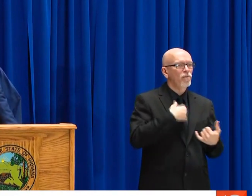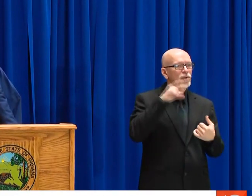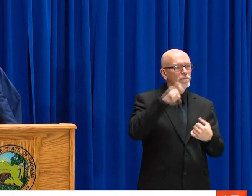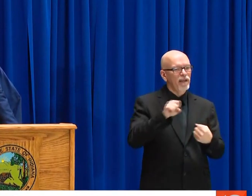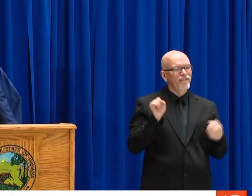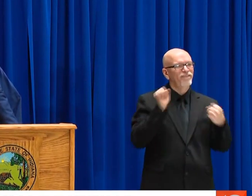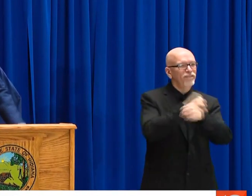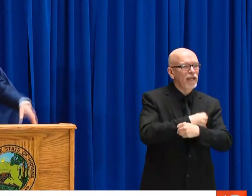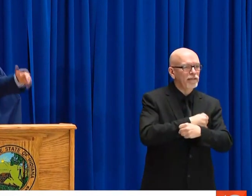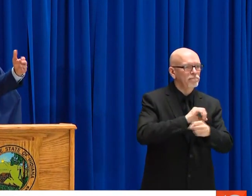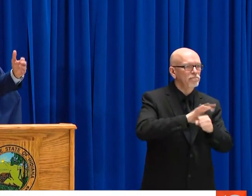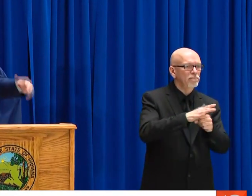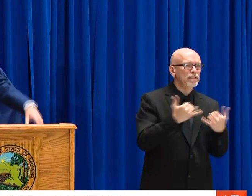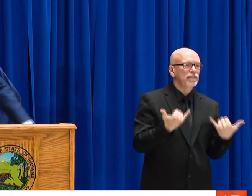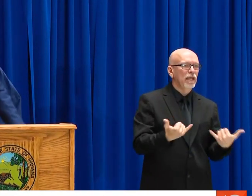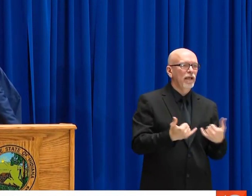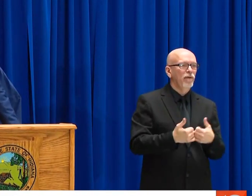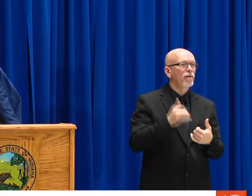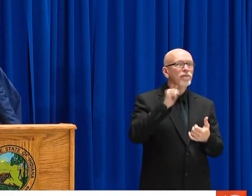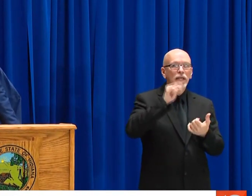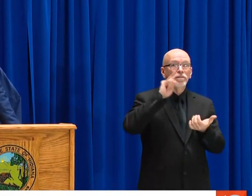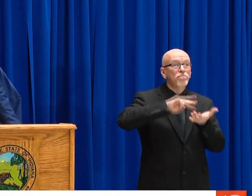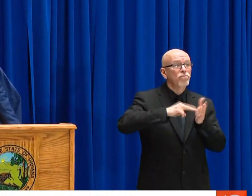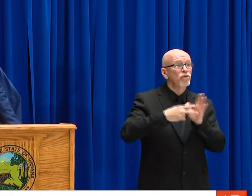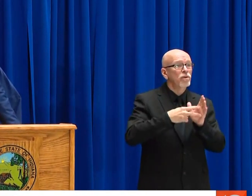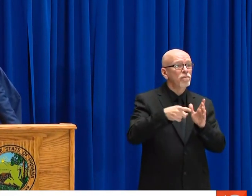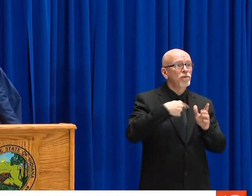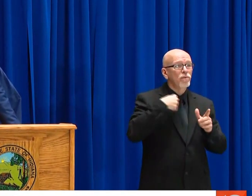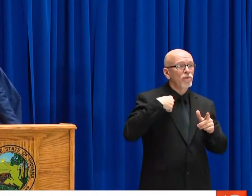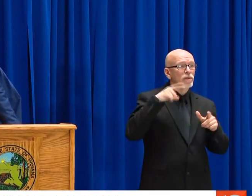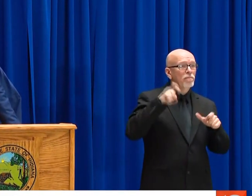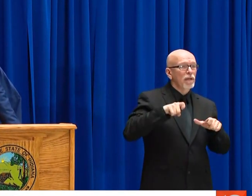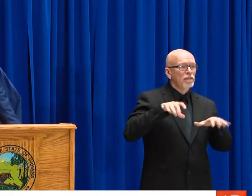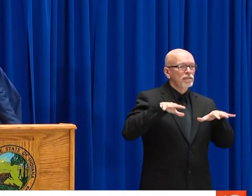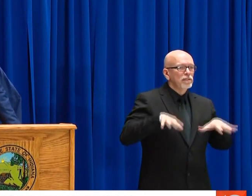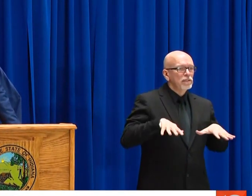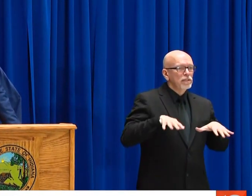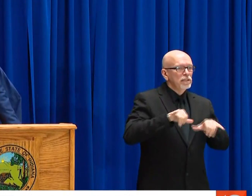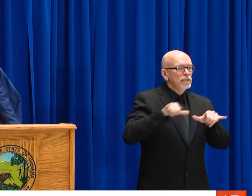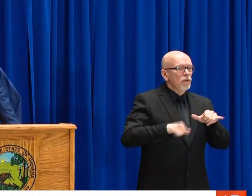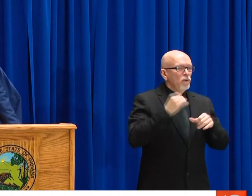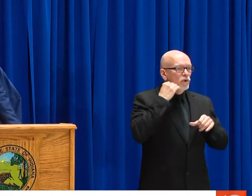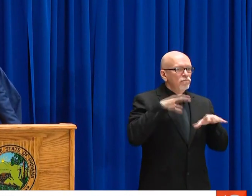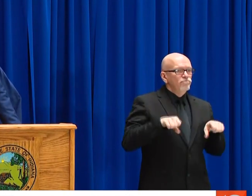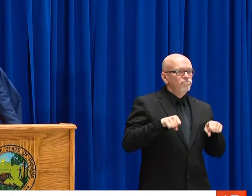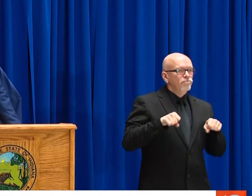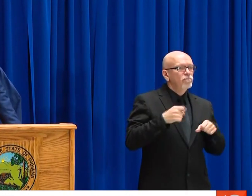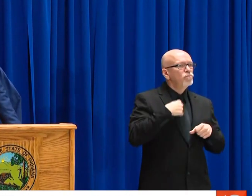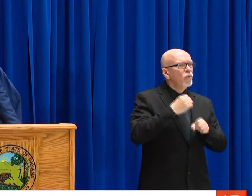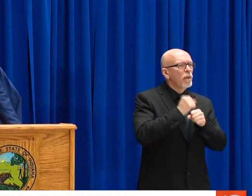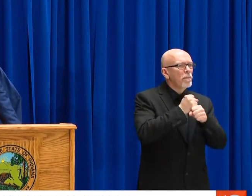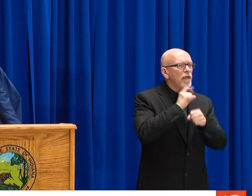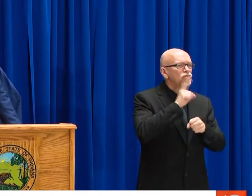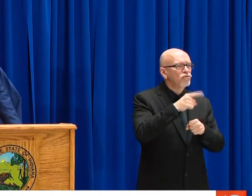WISCONSIN, WHO ARE IN A SIMILAR POSTURE OF ACTING NOW, FIGHTING BACK.